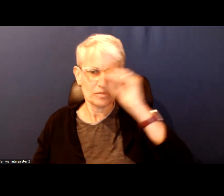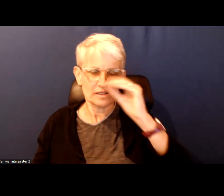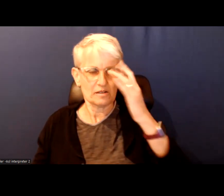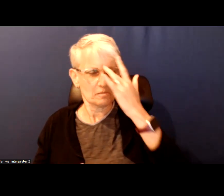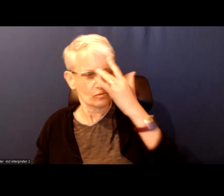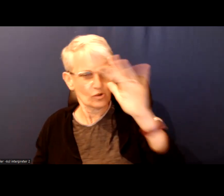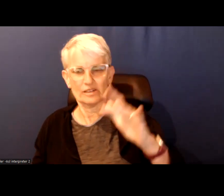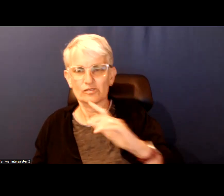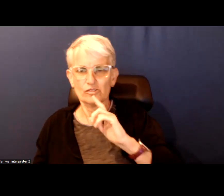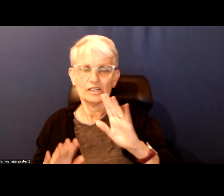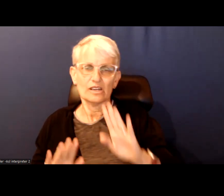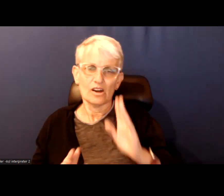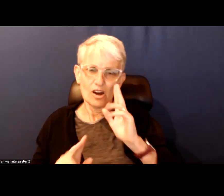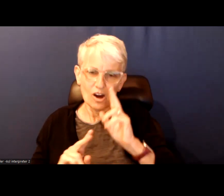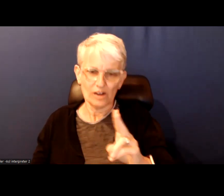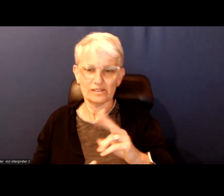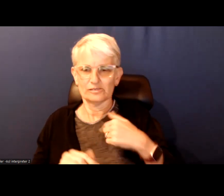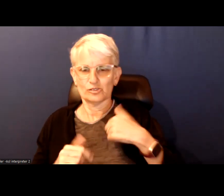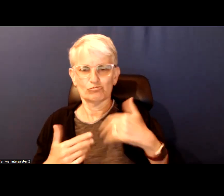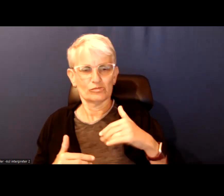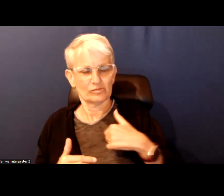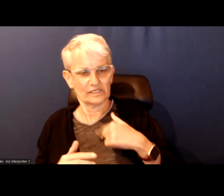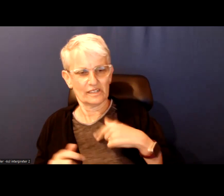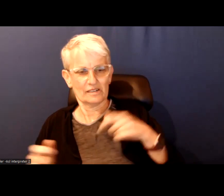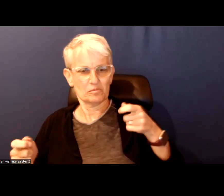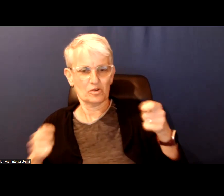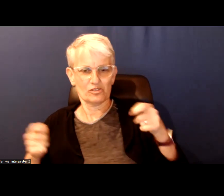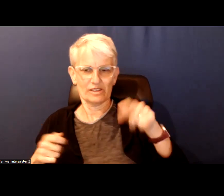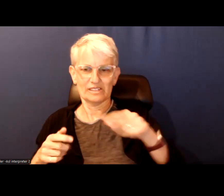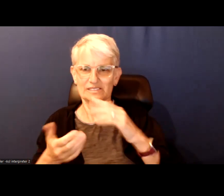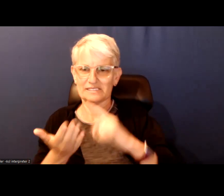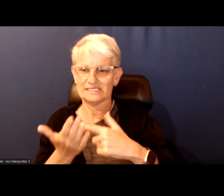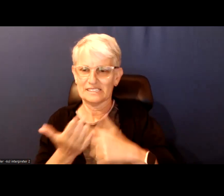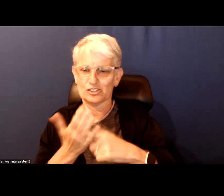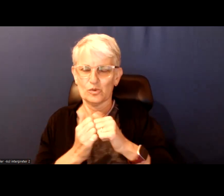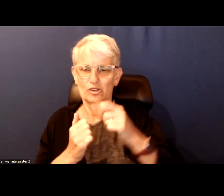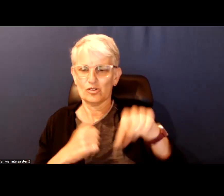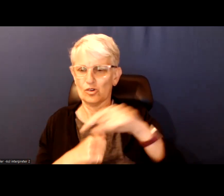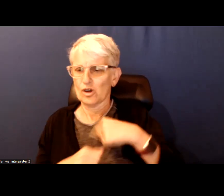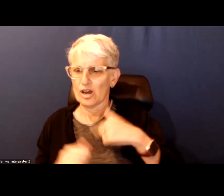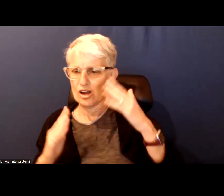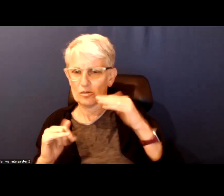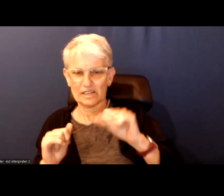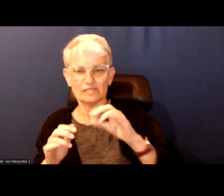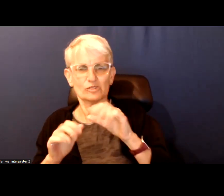It was such an honor and a privilege to be able to moderate this conversation with all of you. I hope we can stay connected moving forward.